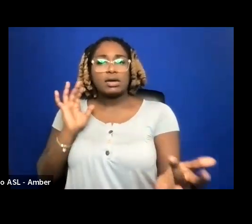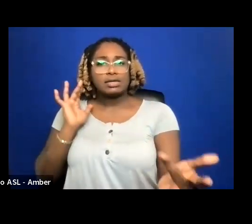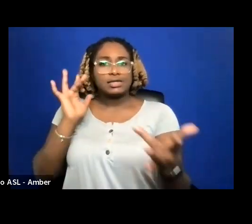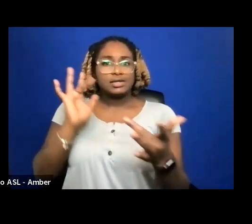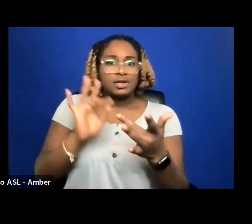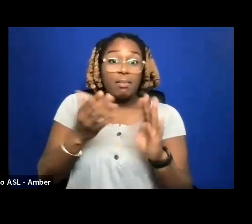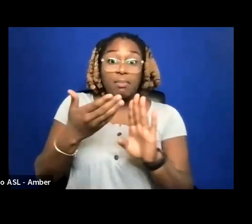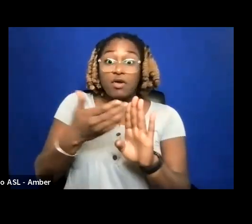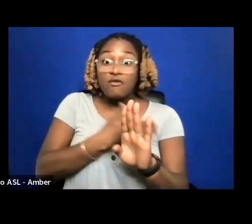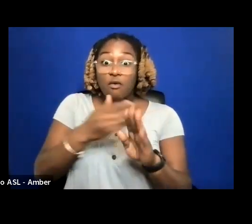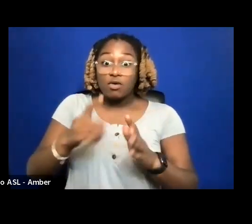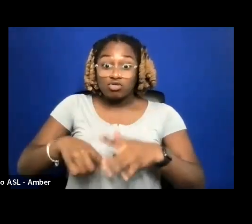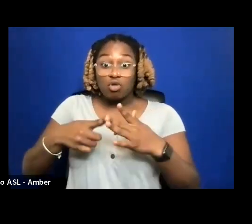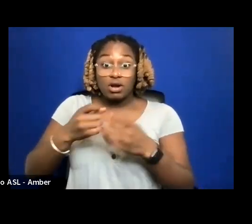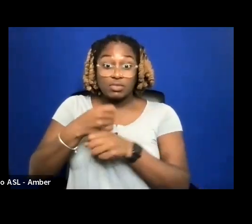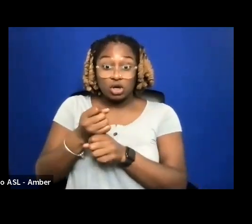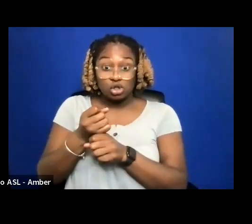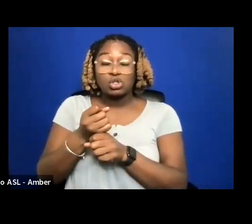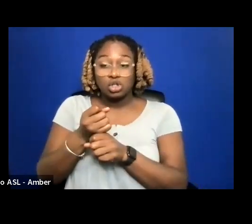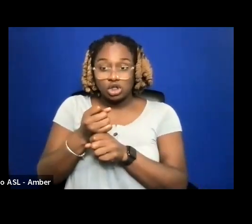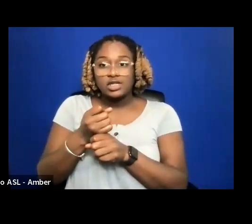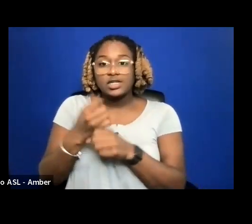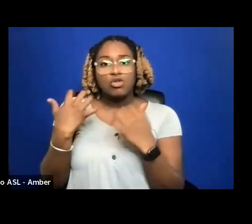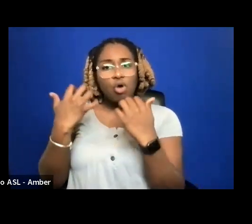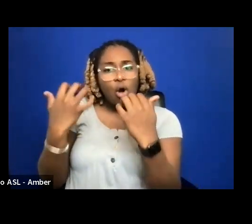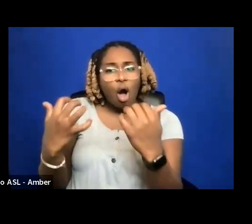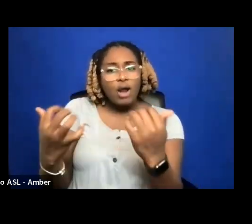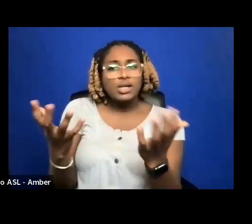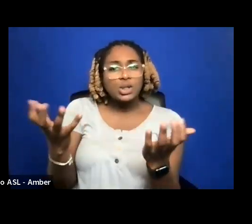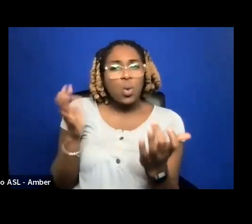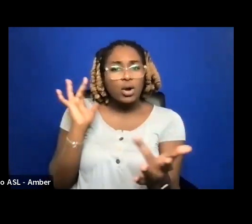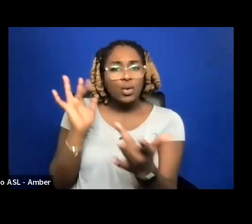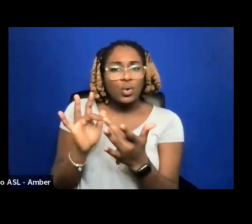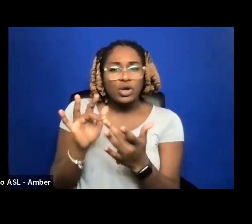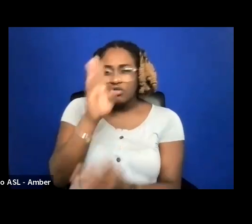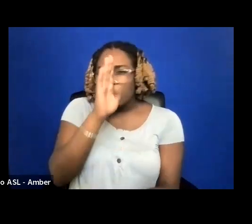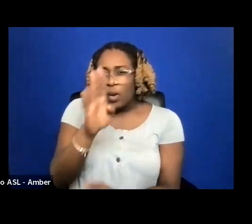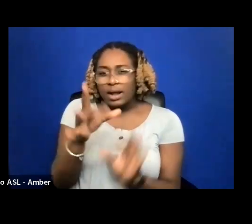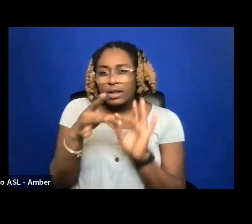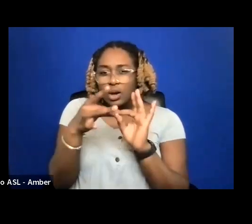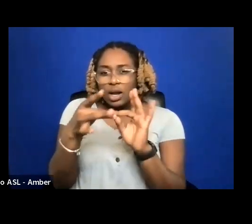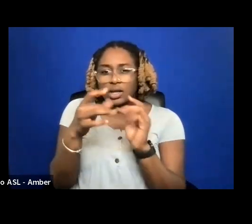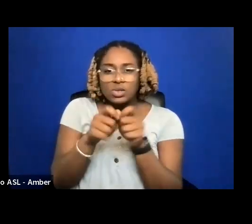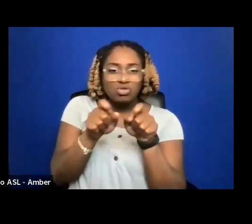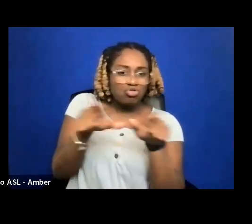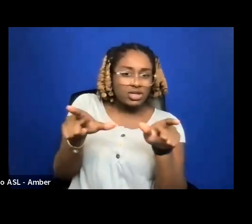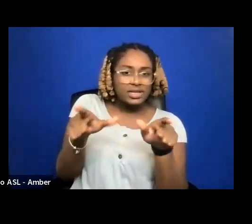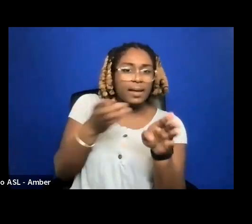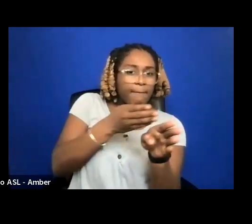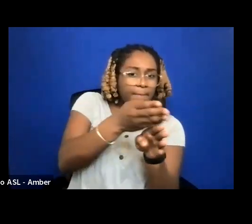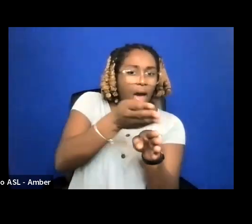THE AUDIENCE YOU WANT TO REACH DIRECTLY RELATES TO THE DISTRIBUTION PATHS THAT YOU RESEARCH. FOR